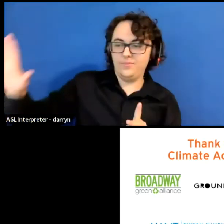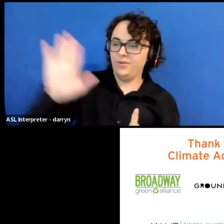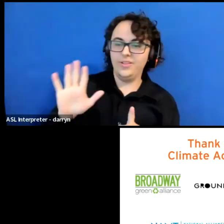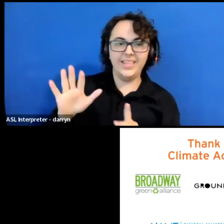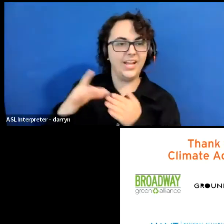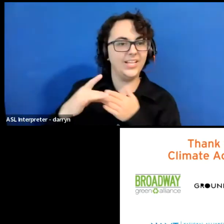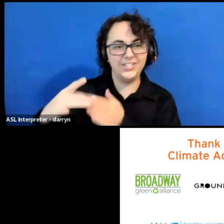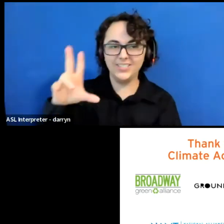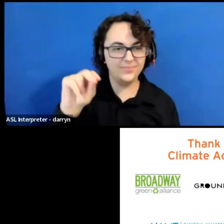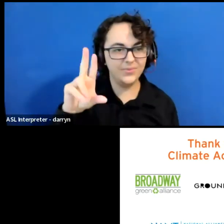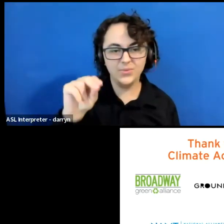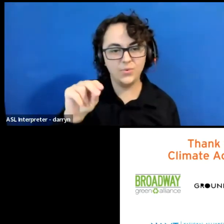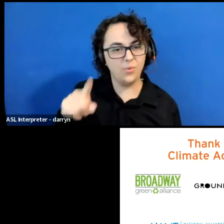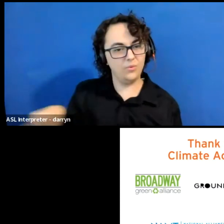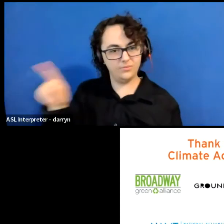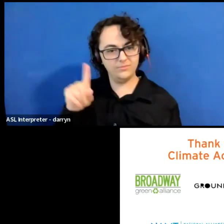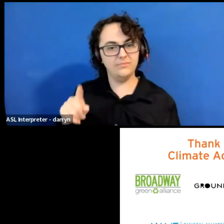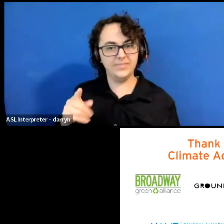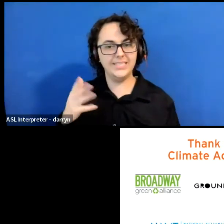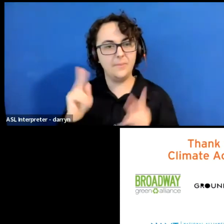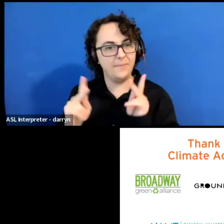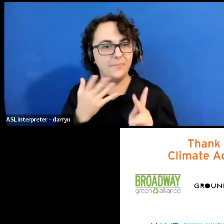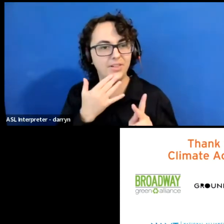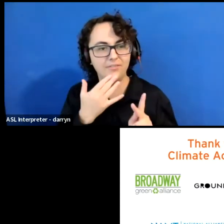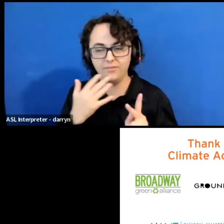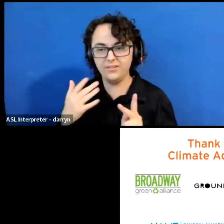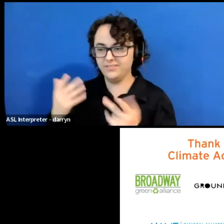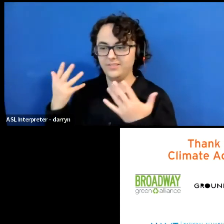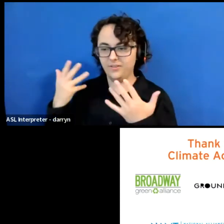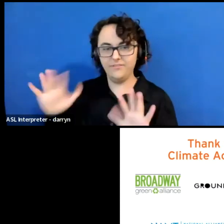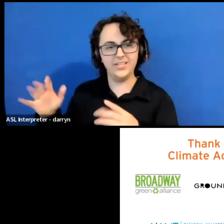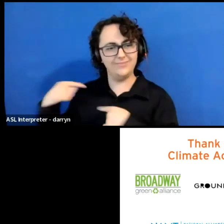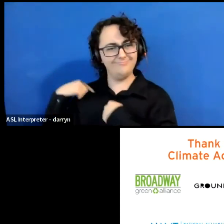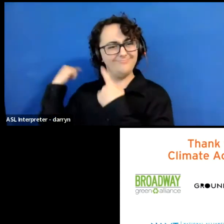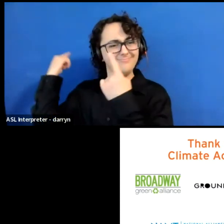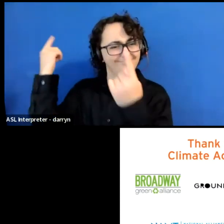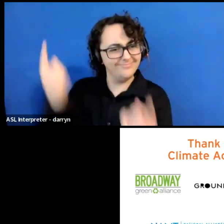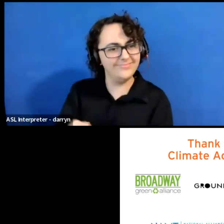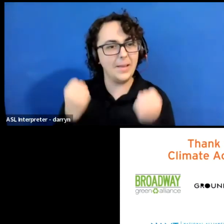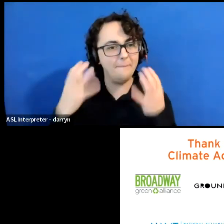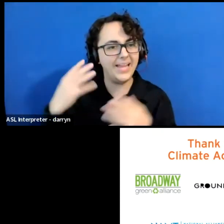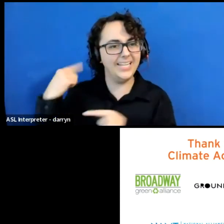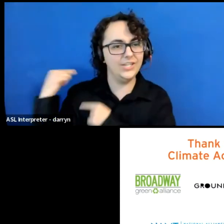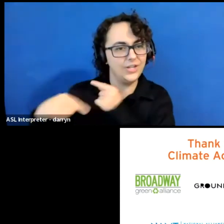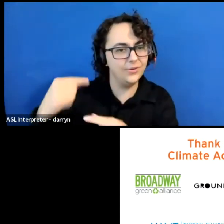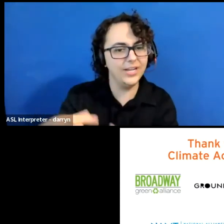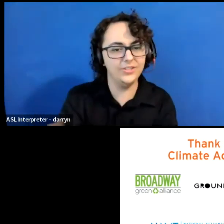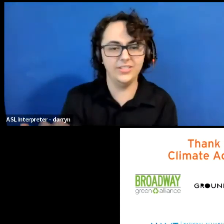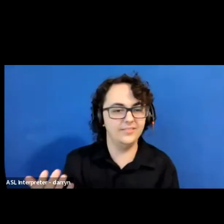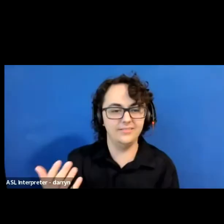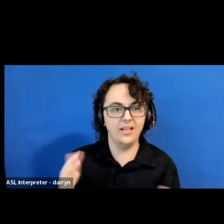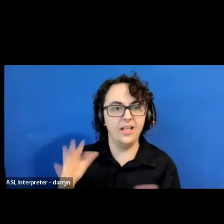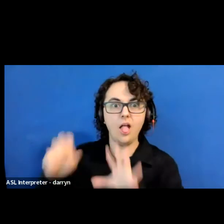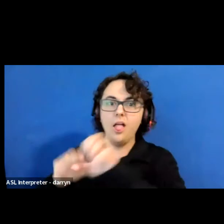many of whom have been doing the work for generations. So as Adrian quoted earlier to change everything,